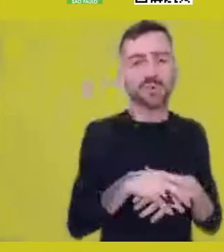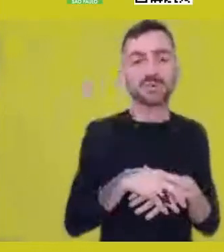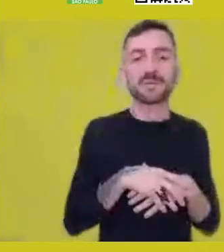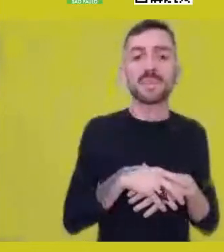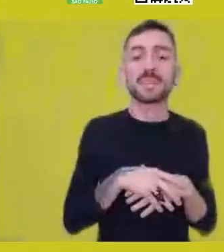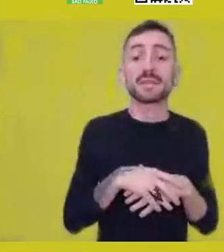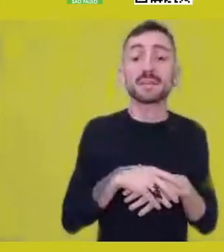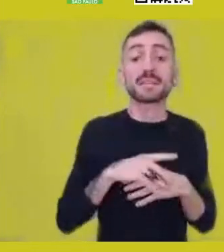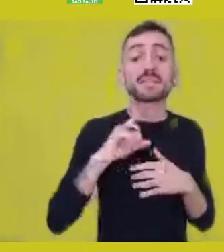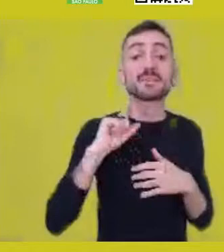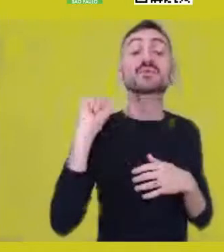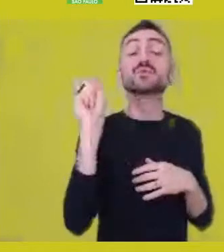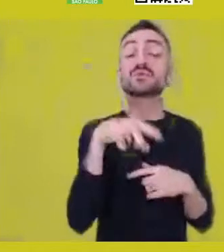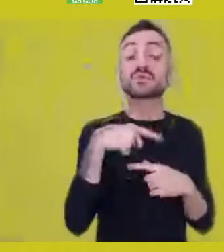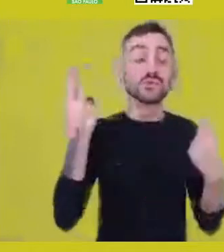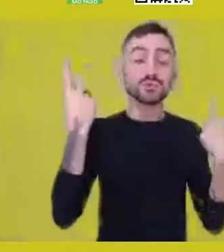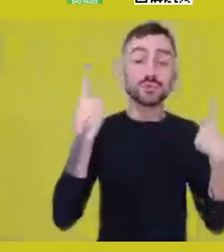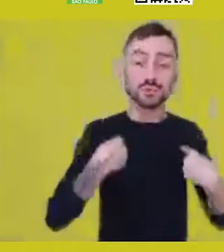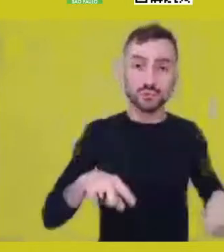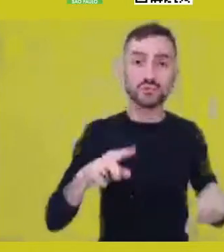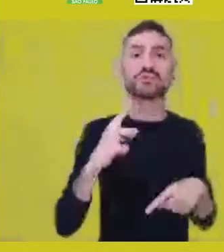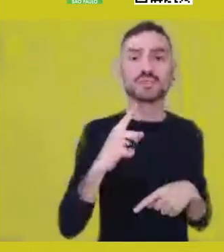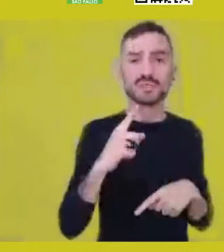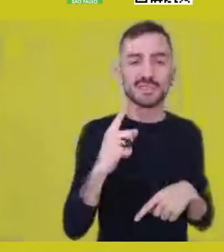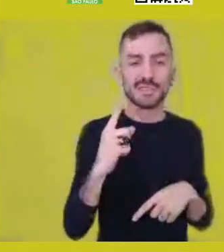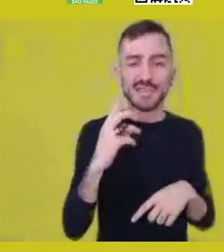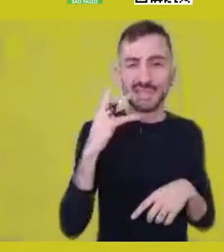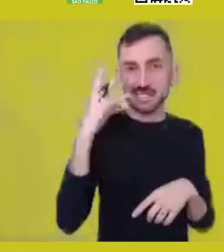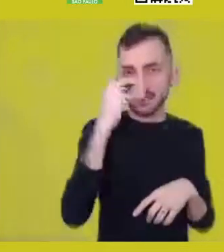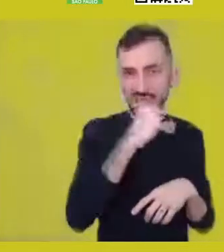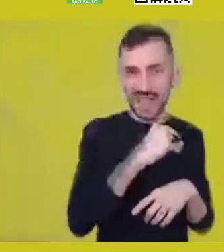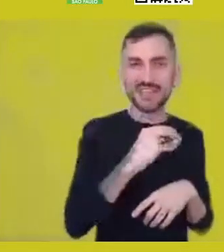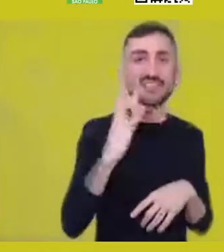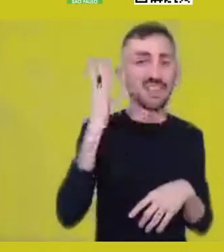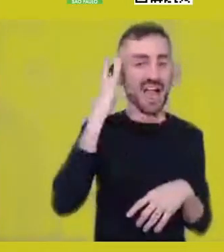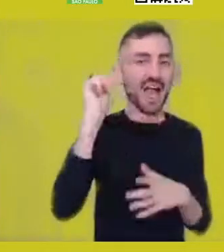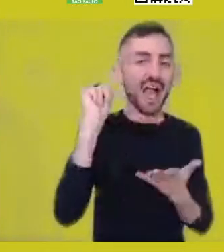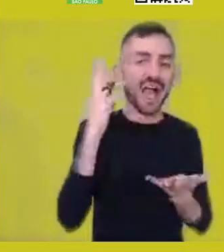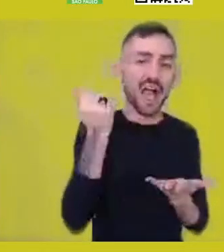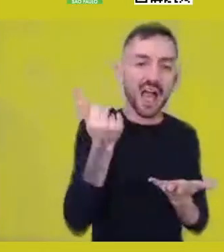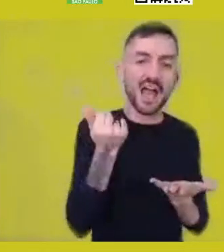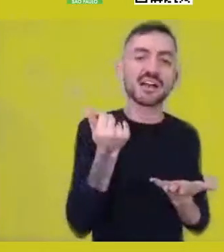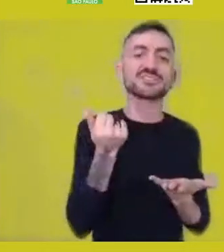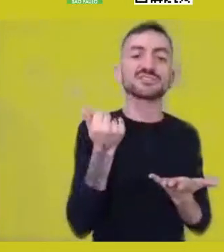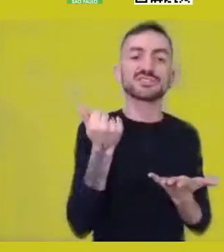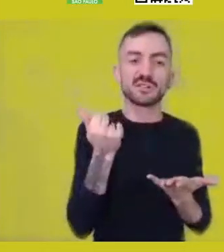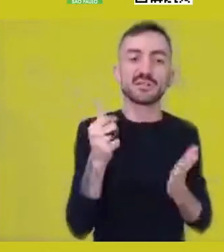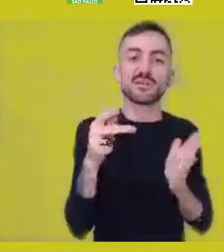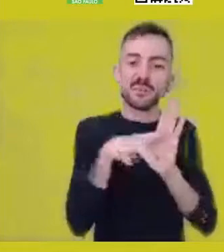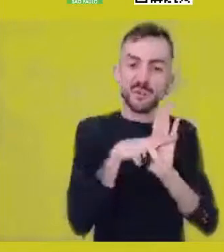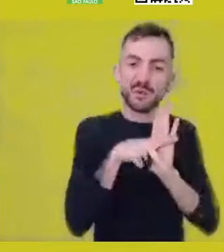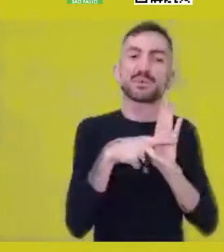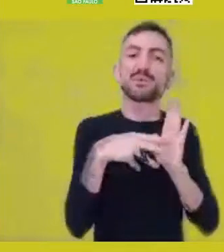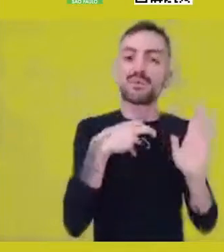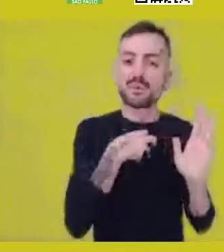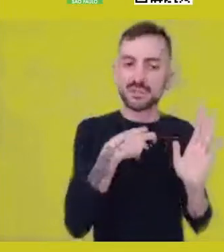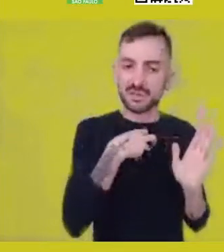that has the result of a more iconic, like we know it, another idea of it,